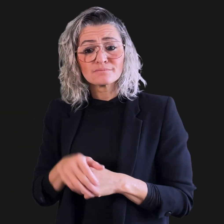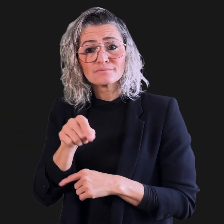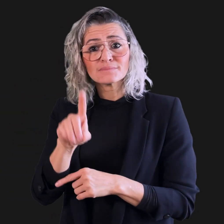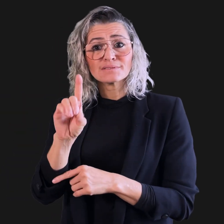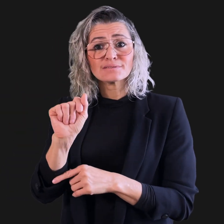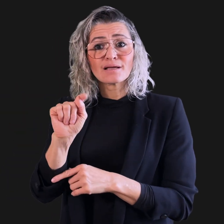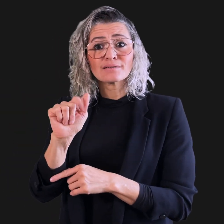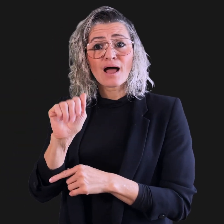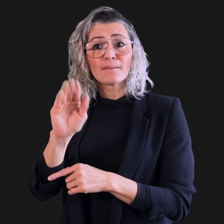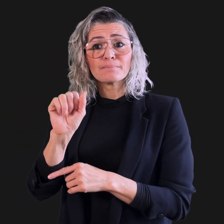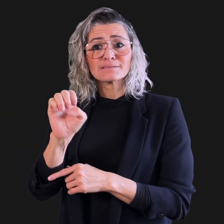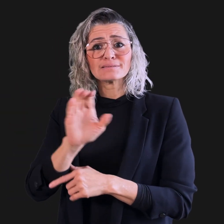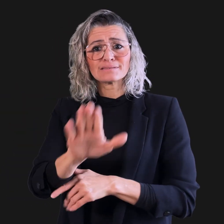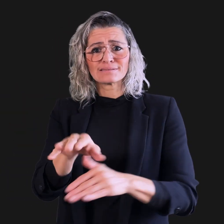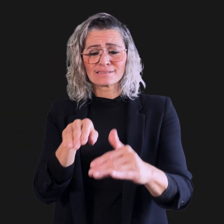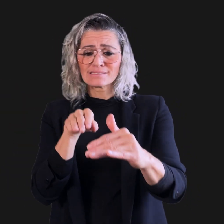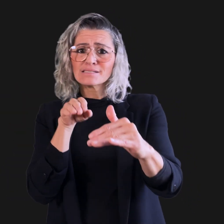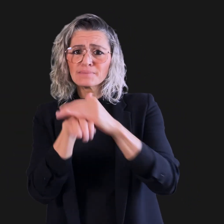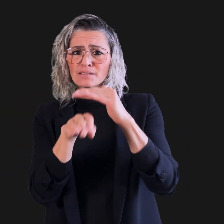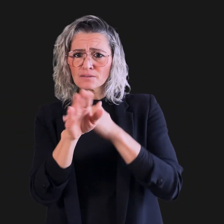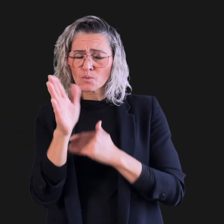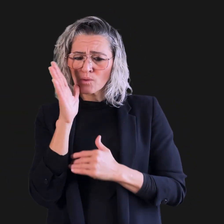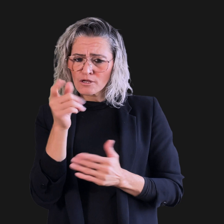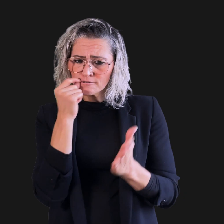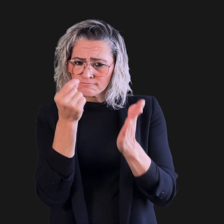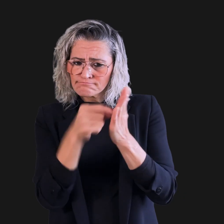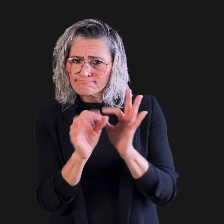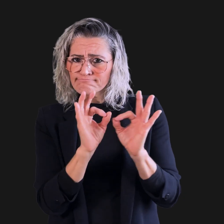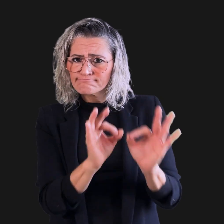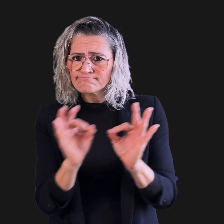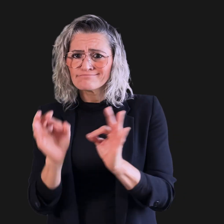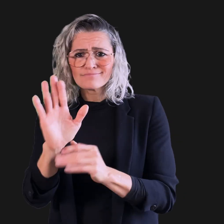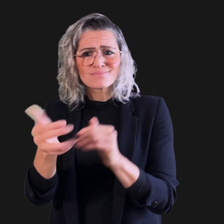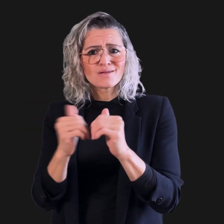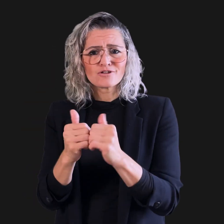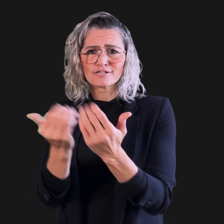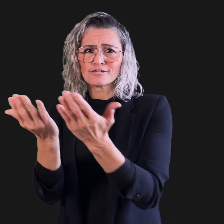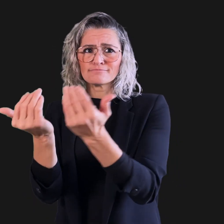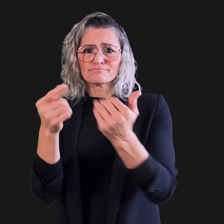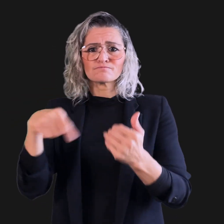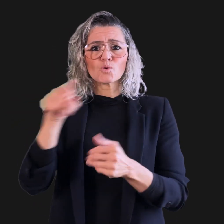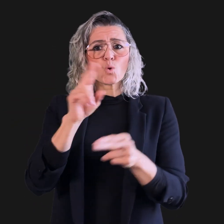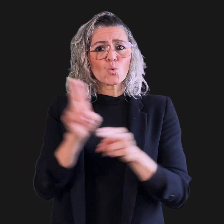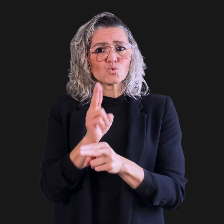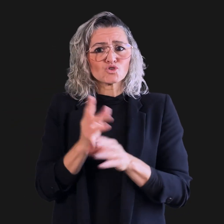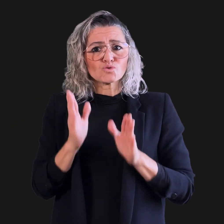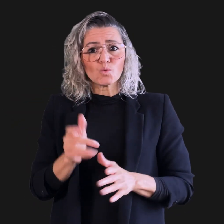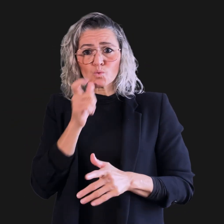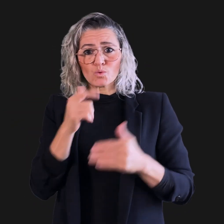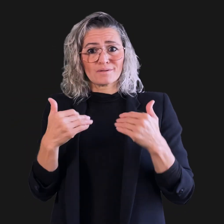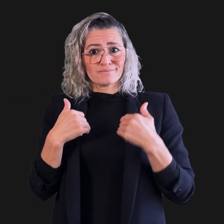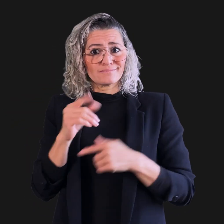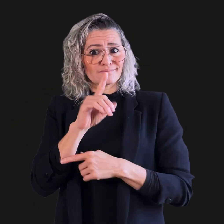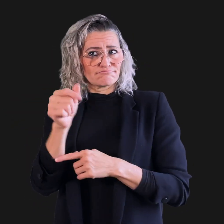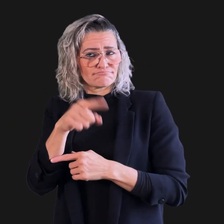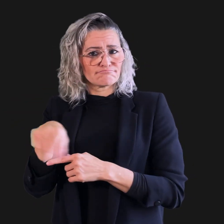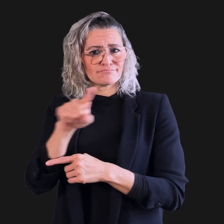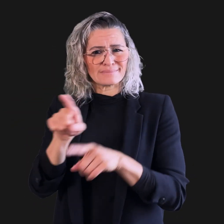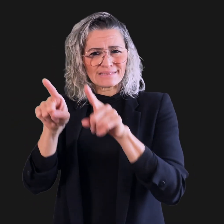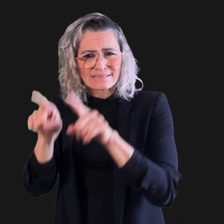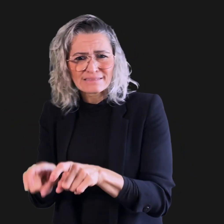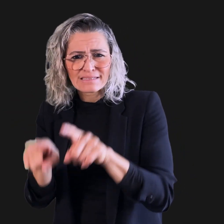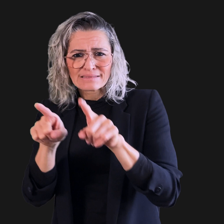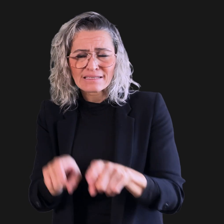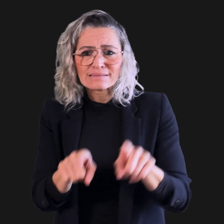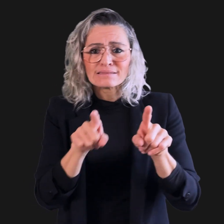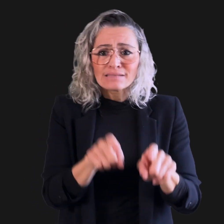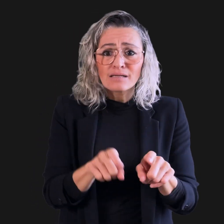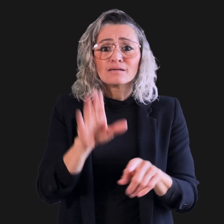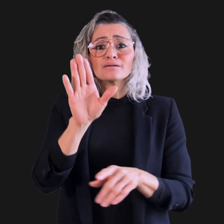The accessibility of the database will be confirmed by conducting user testing.